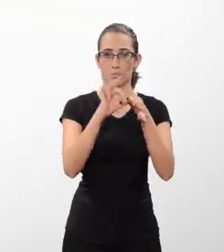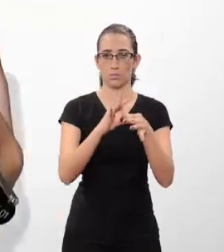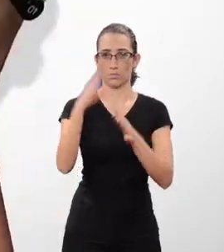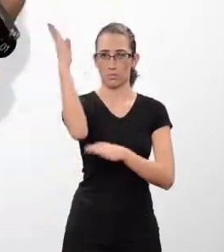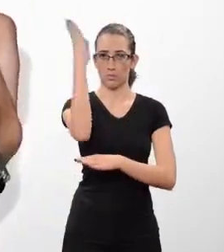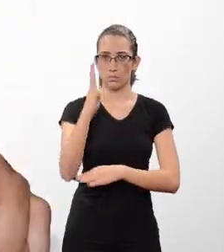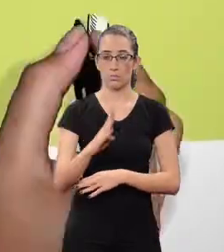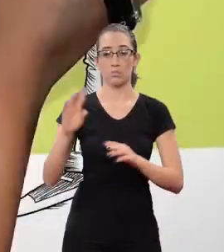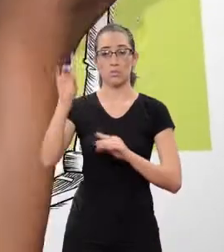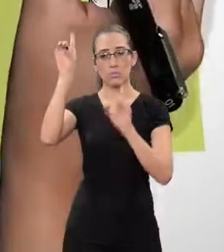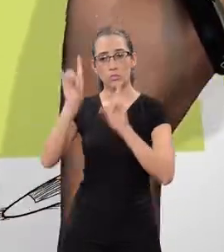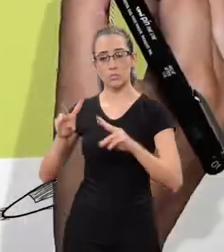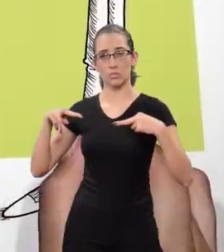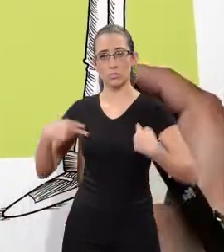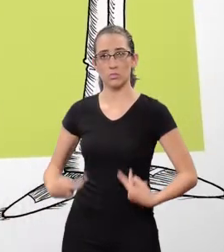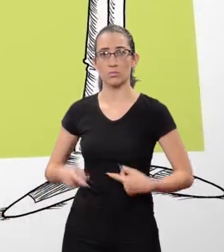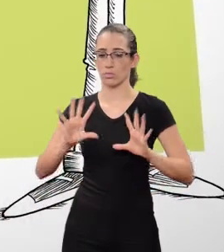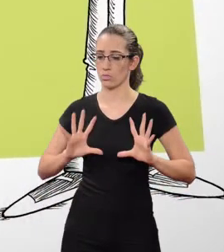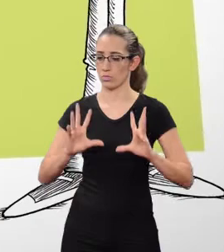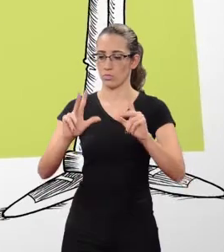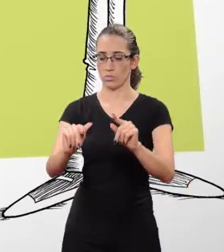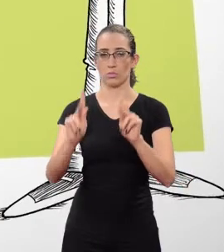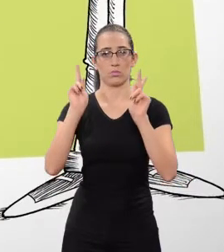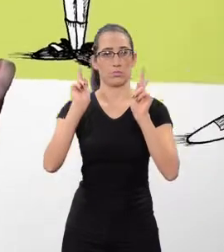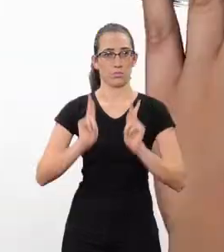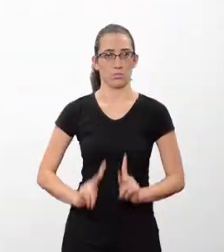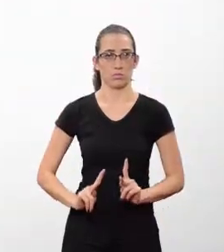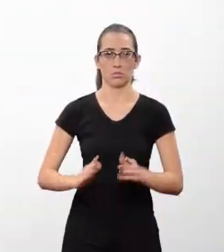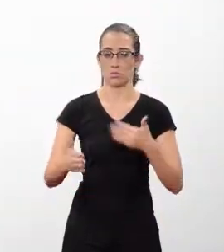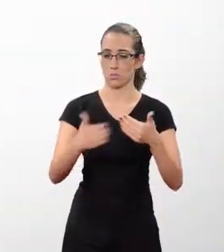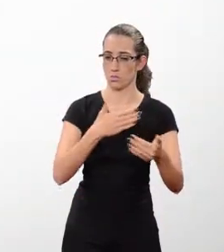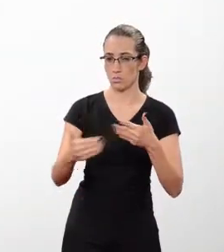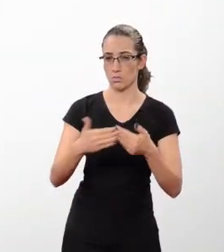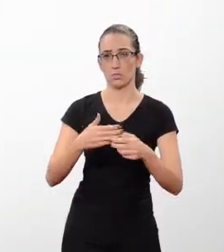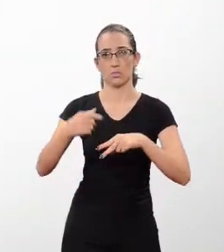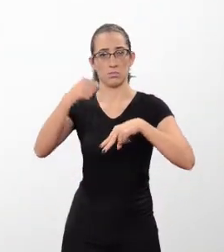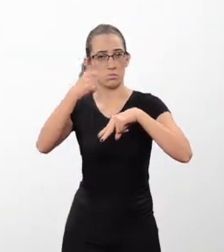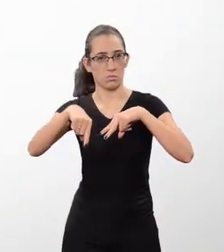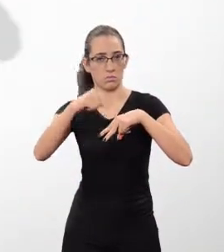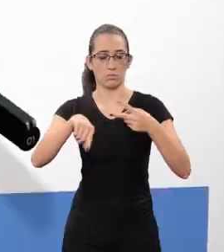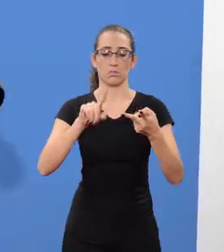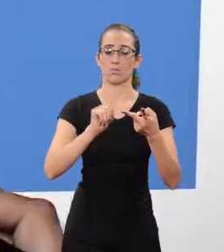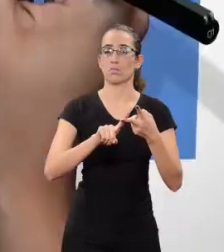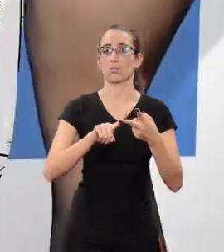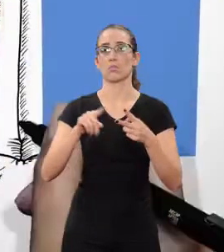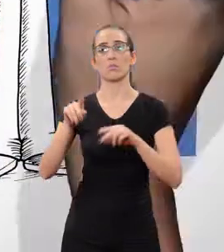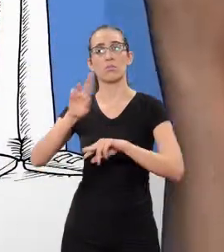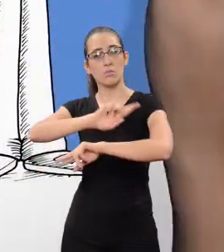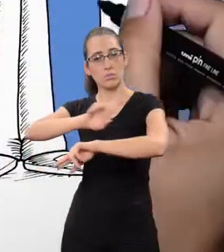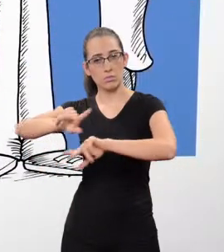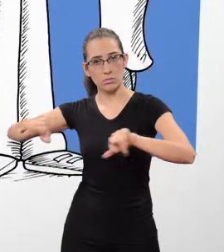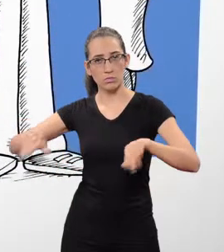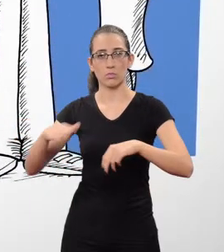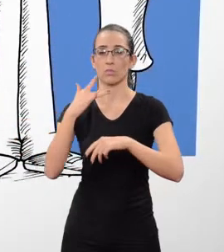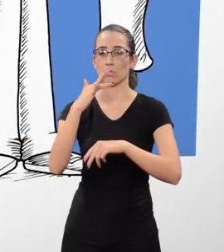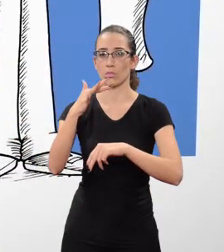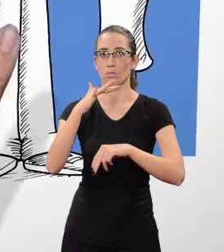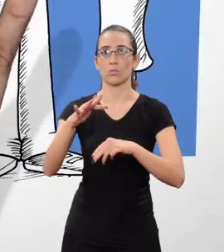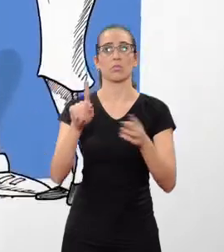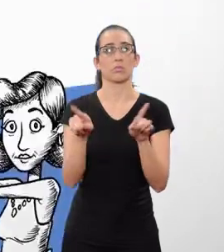the Human Rights and inherent rights to all human beings regardless of race, gender, nationality, ethcnicity